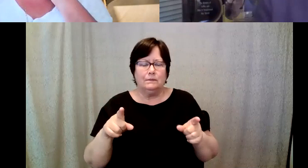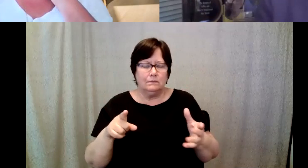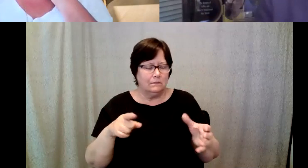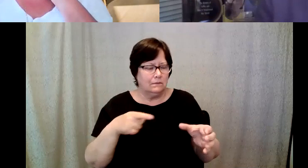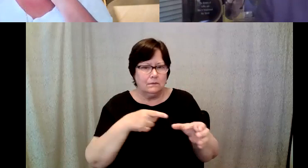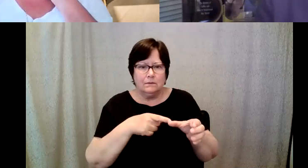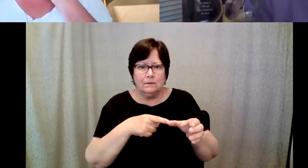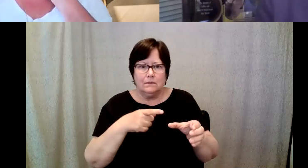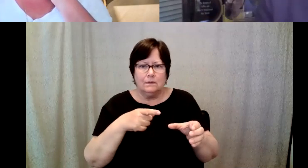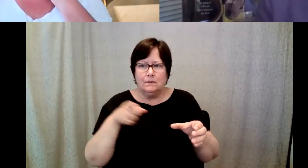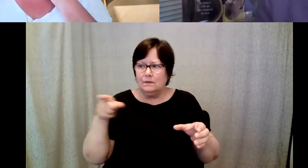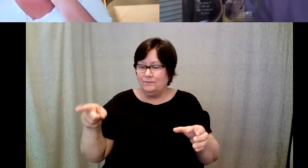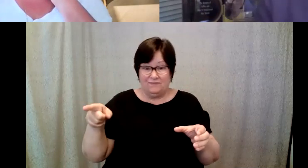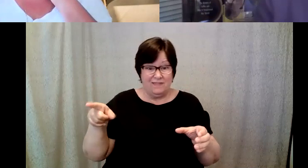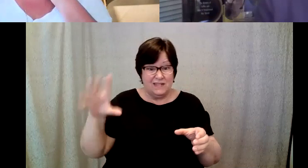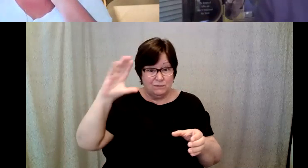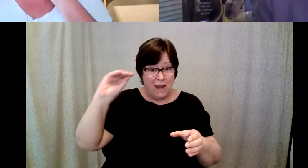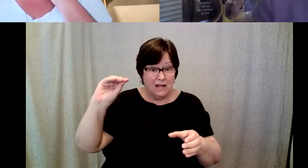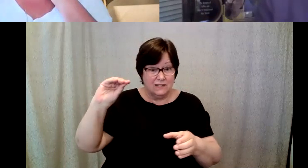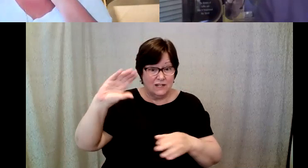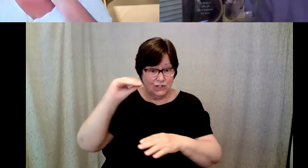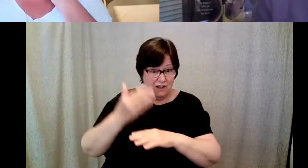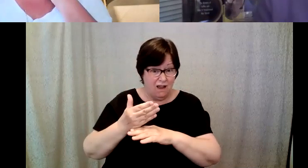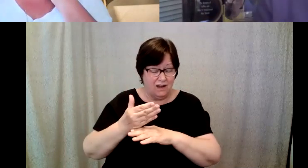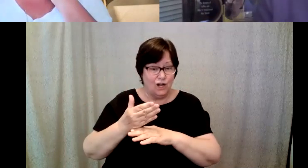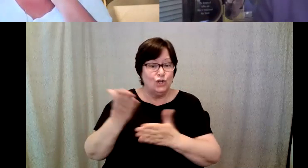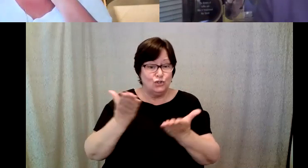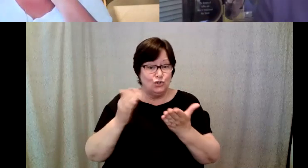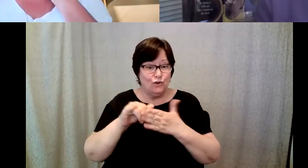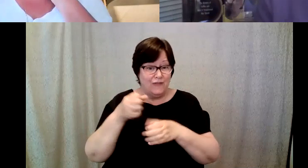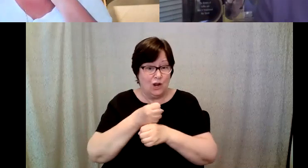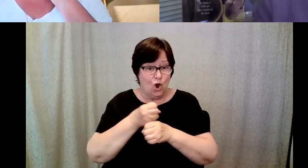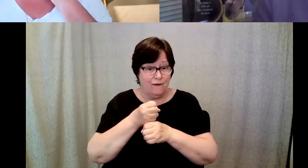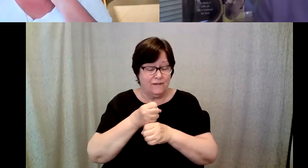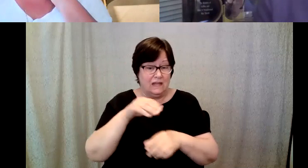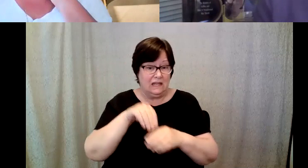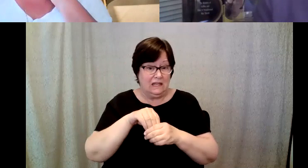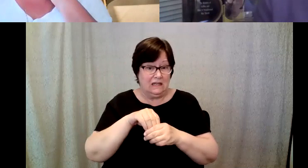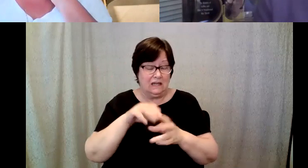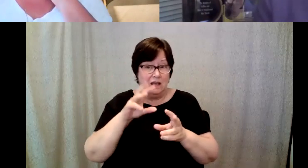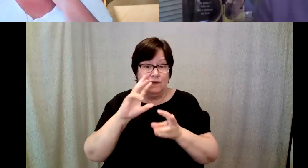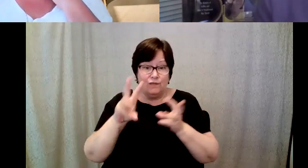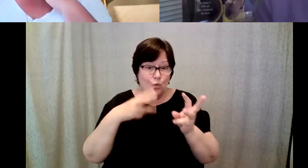Jason son served in the world brewing championships.